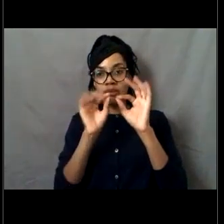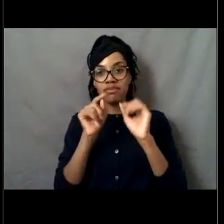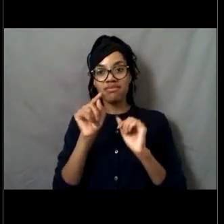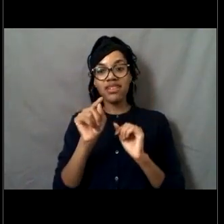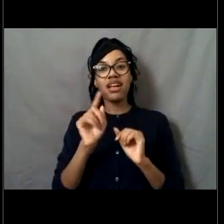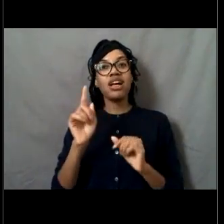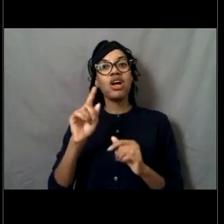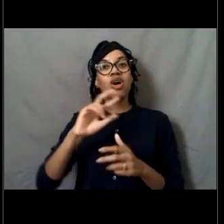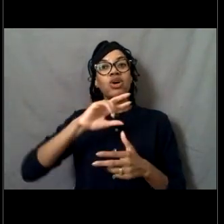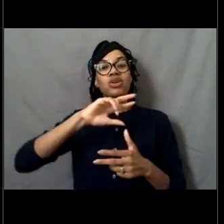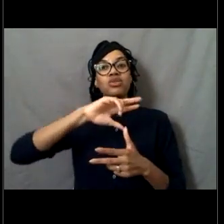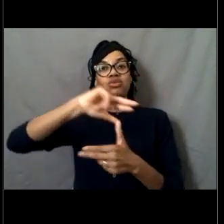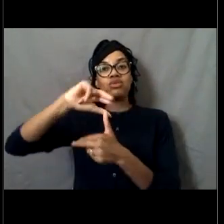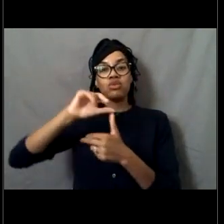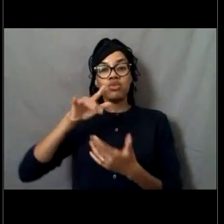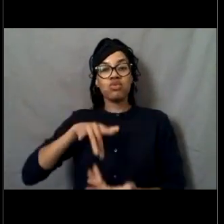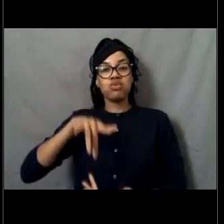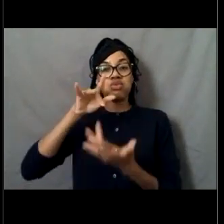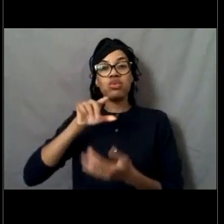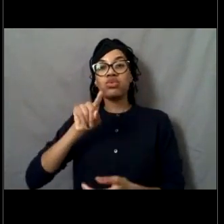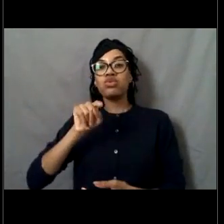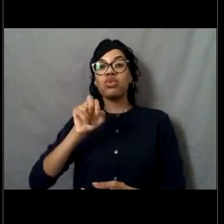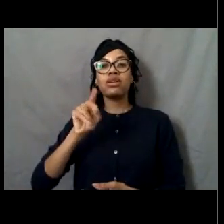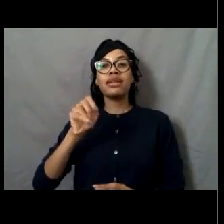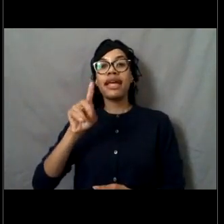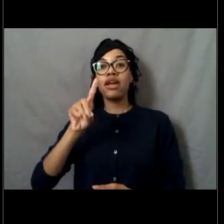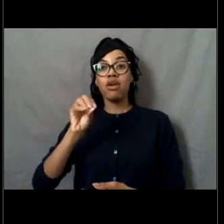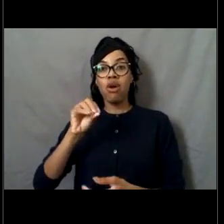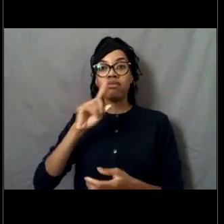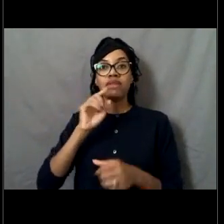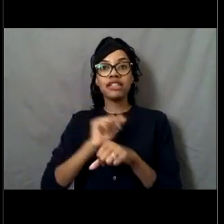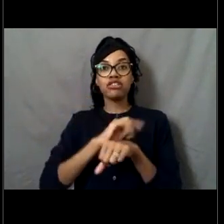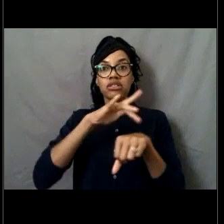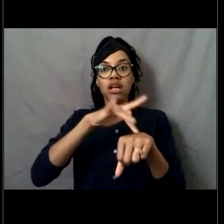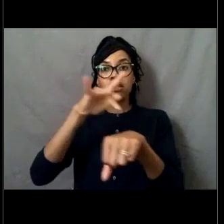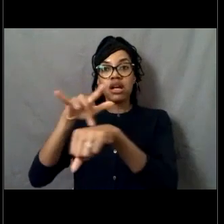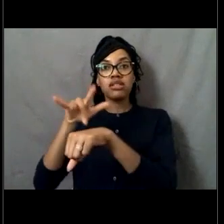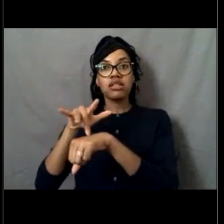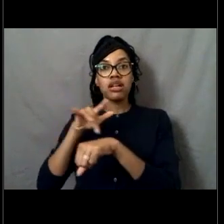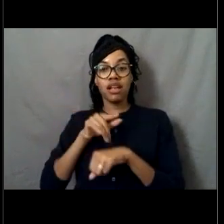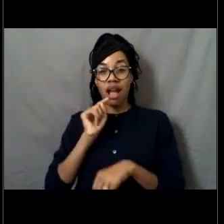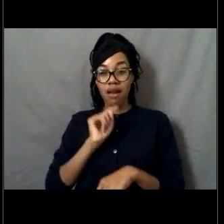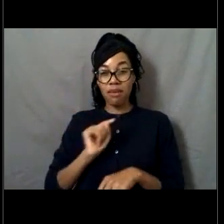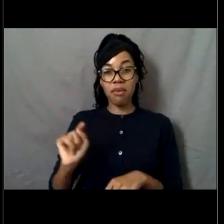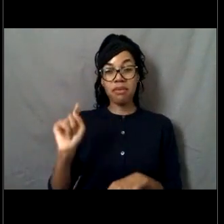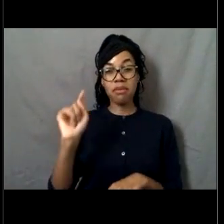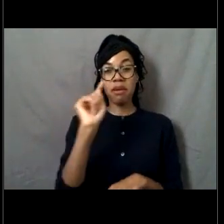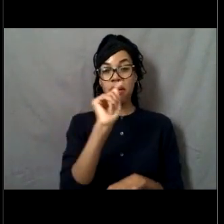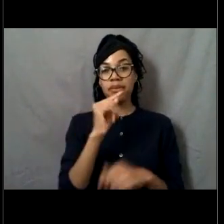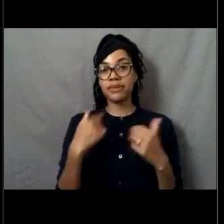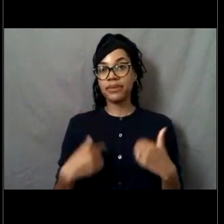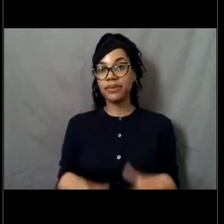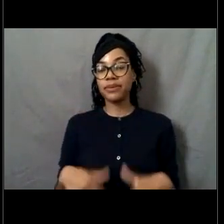And my house in Wichita was right about here and thankfully my family was safe.